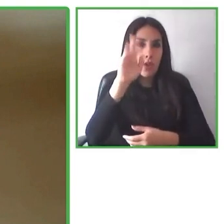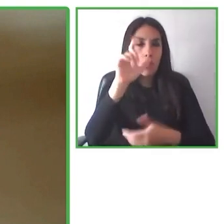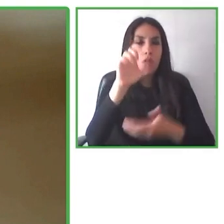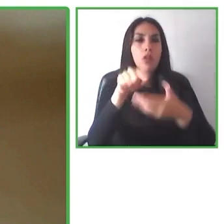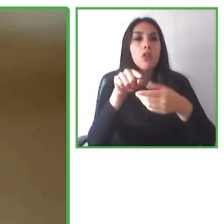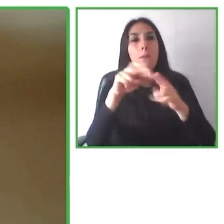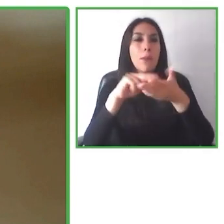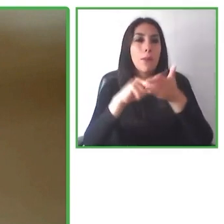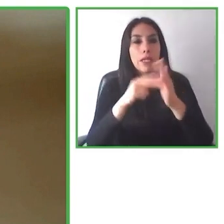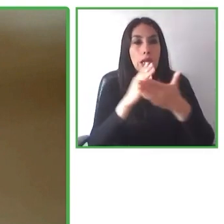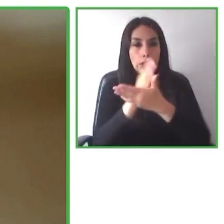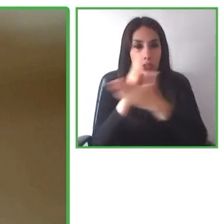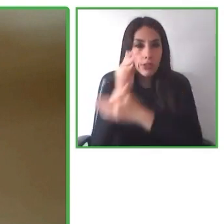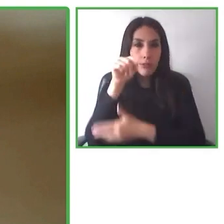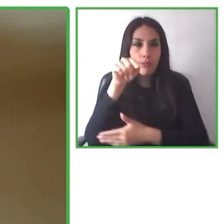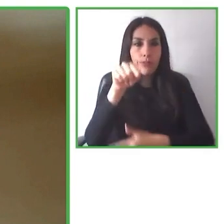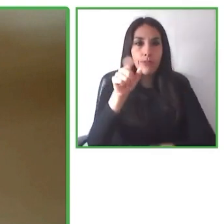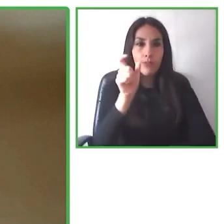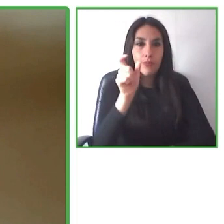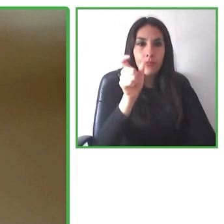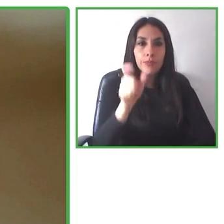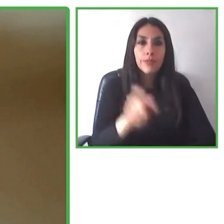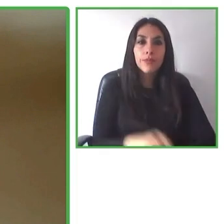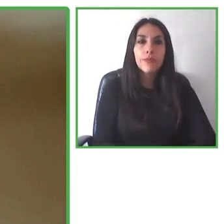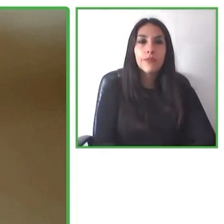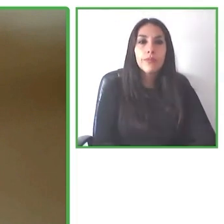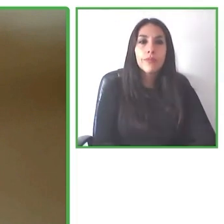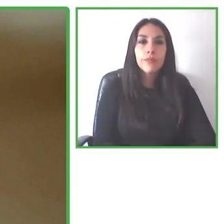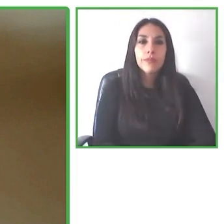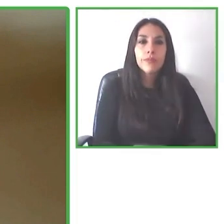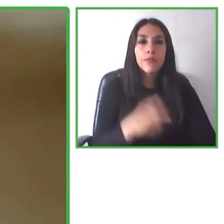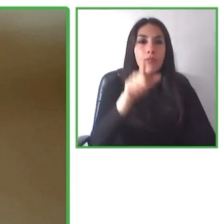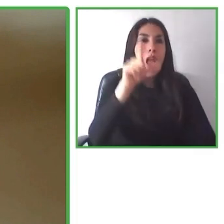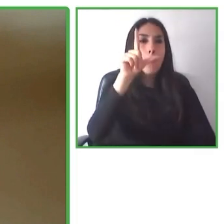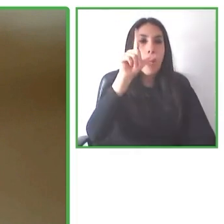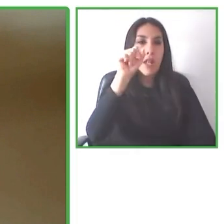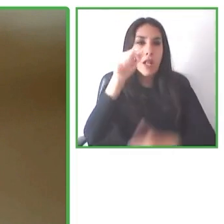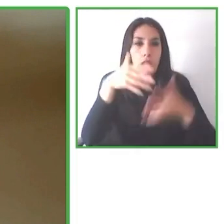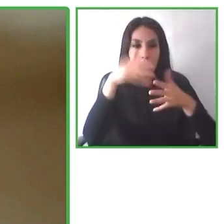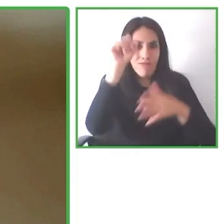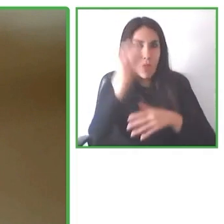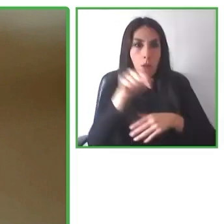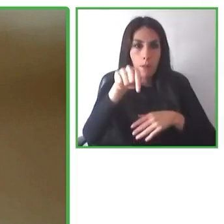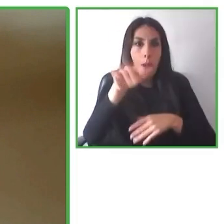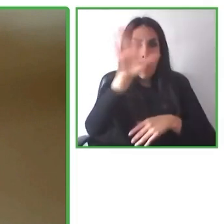Accessibility, it's written in Spanish. So a c e s s